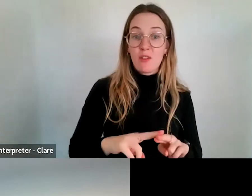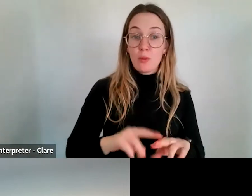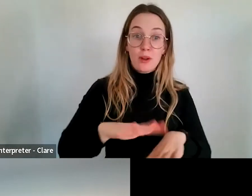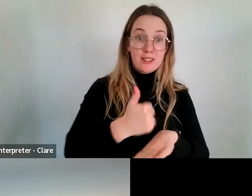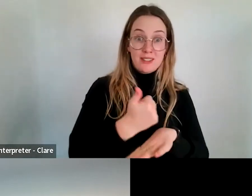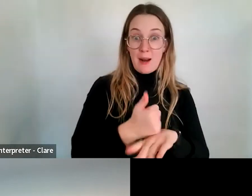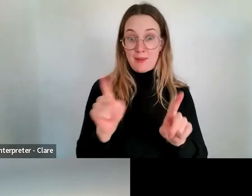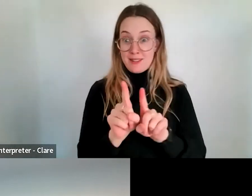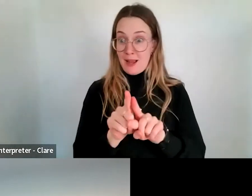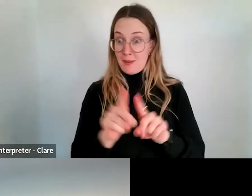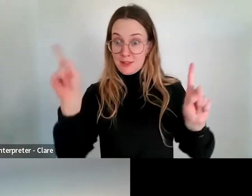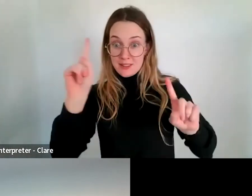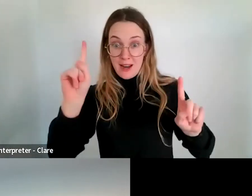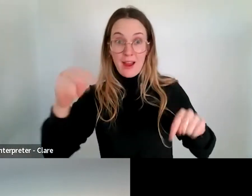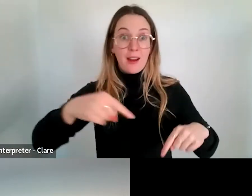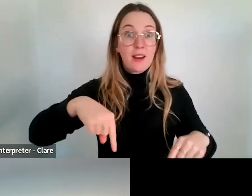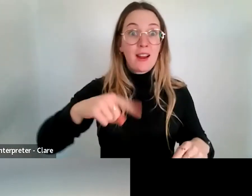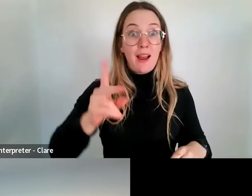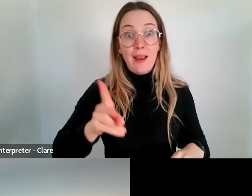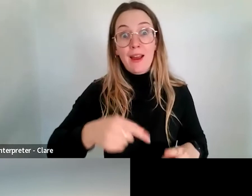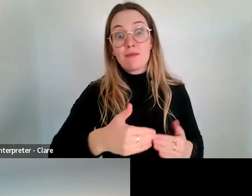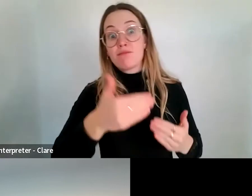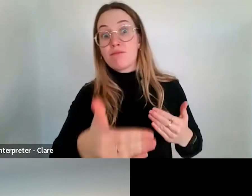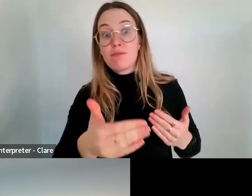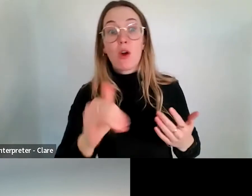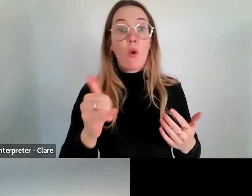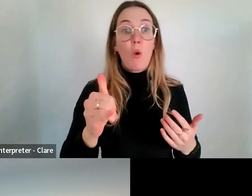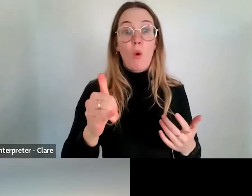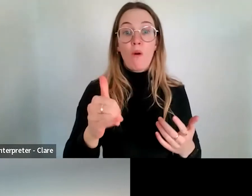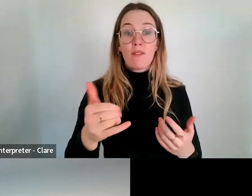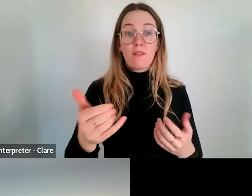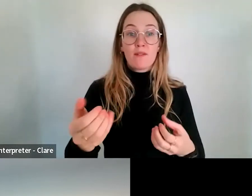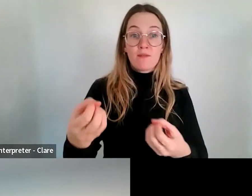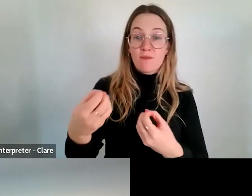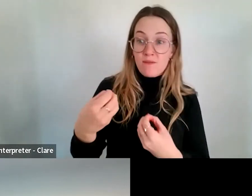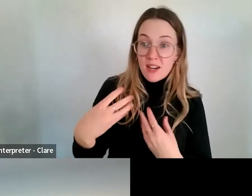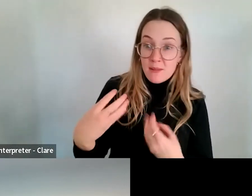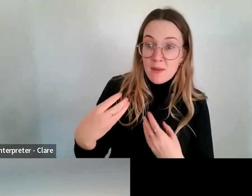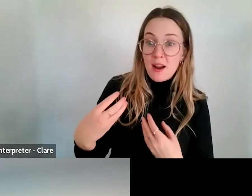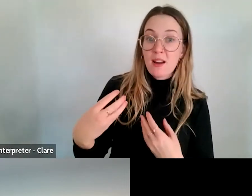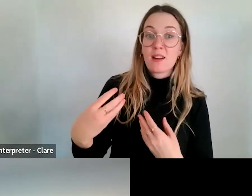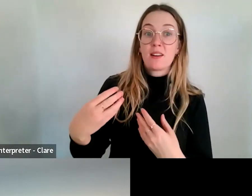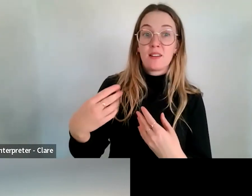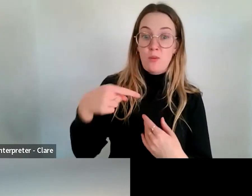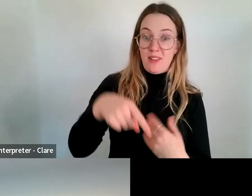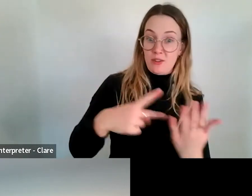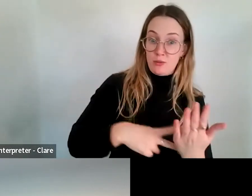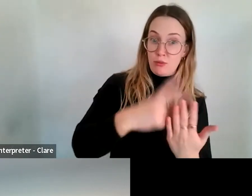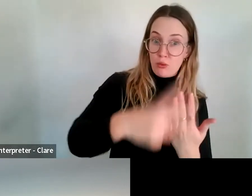like this into the future, or we hear the feedback, you know, in response to this particular program, and we need to